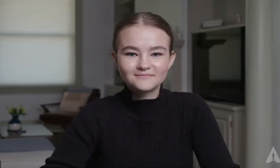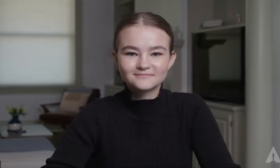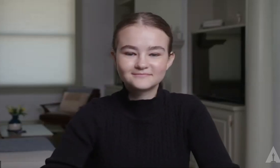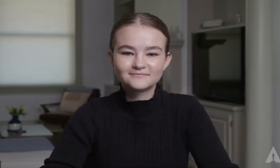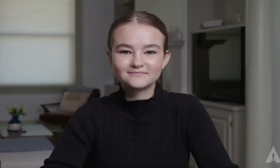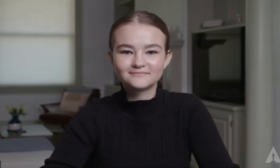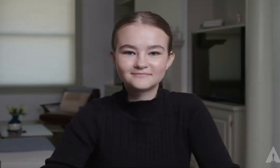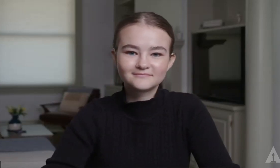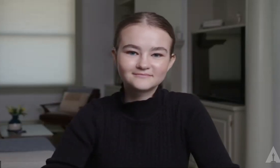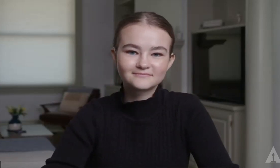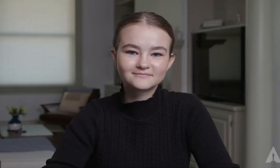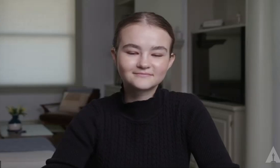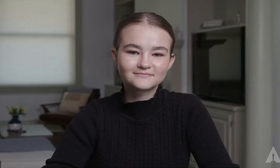and to learn from other people.